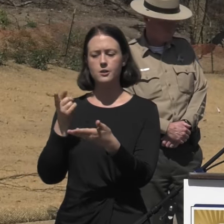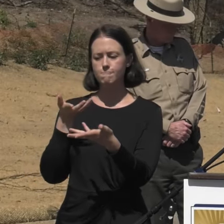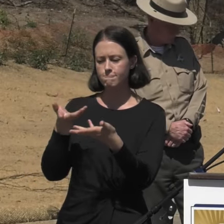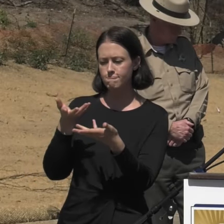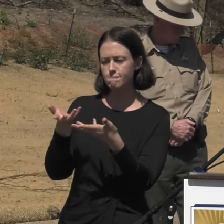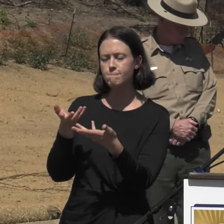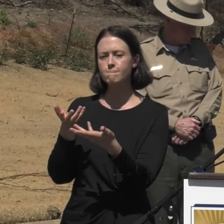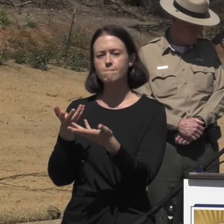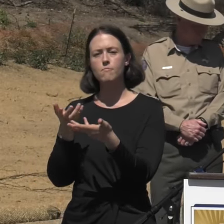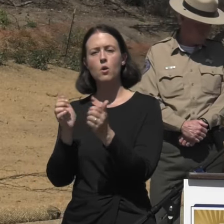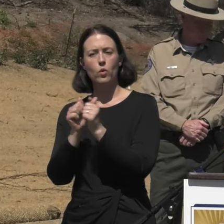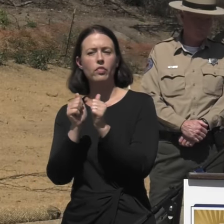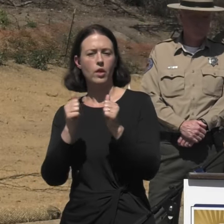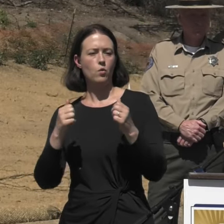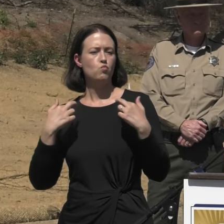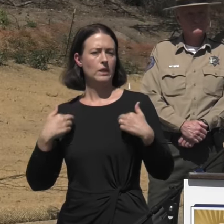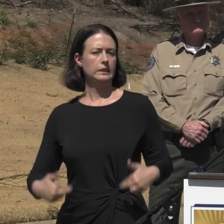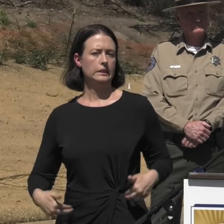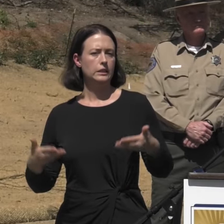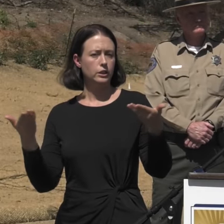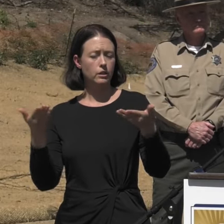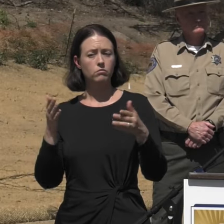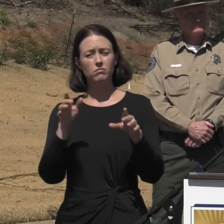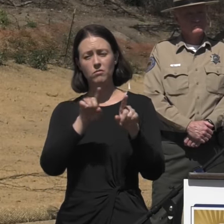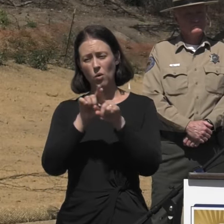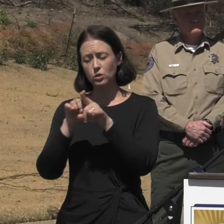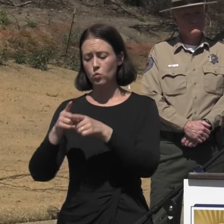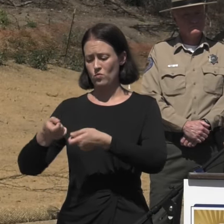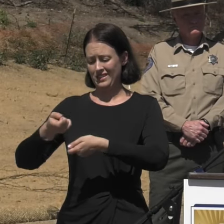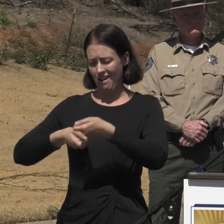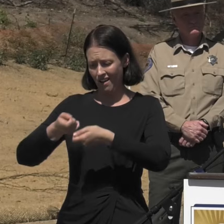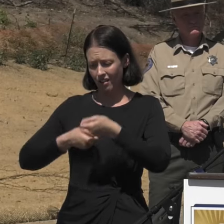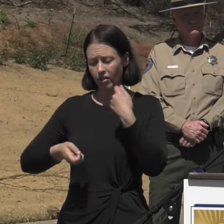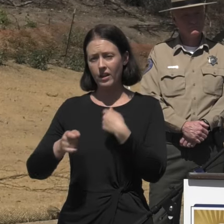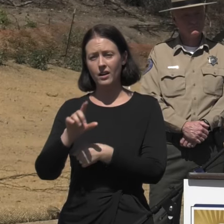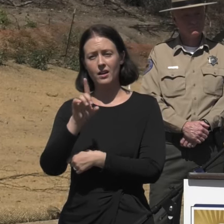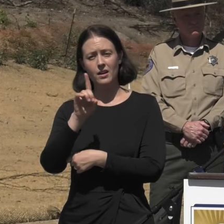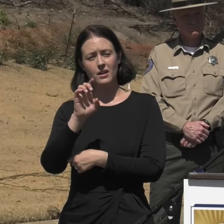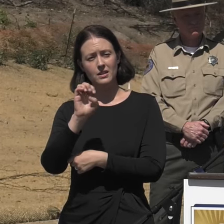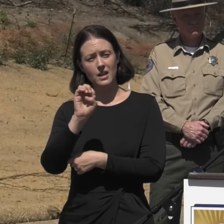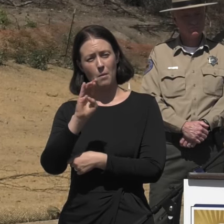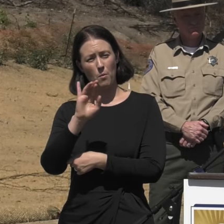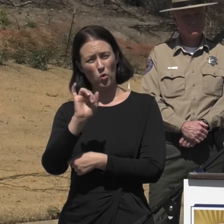We also know that recycling, debris removal, that can be incredibly dangerous, and we